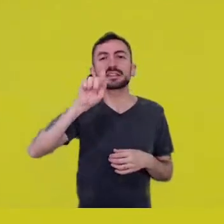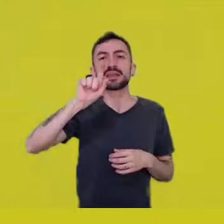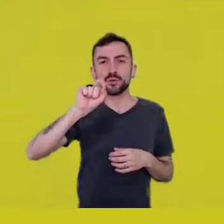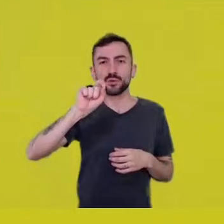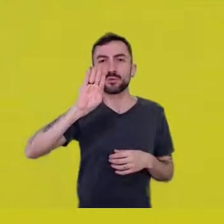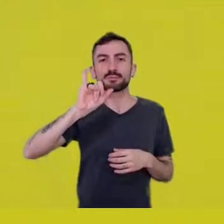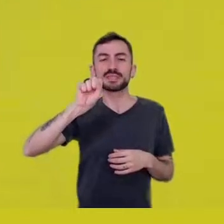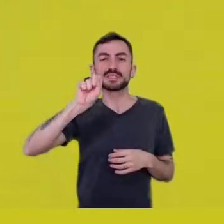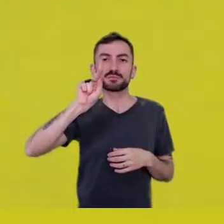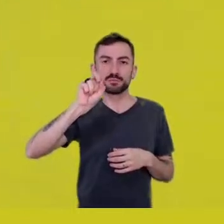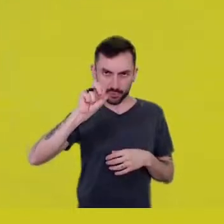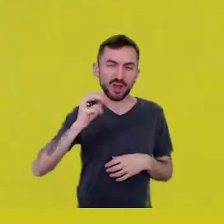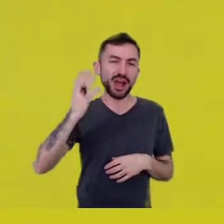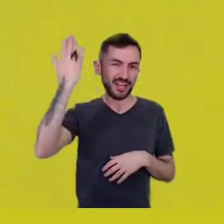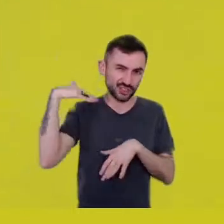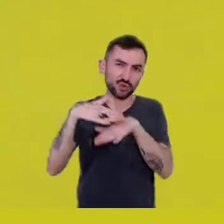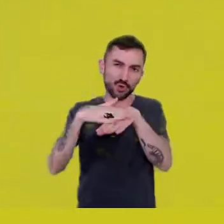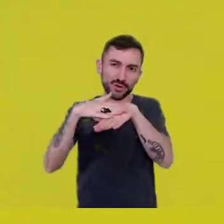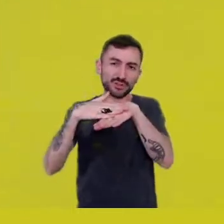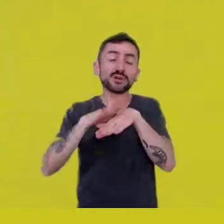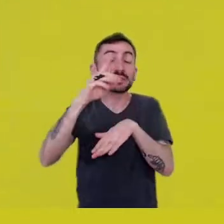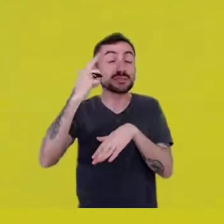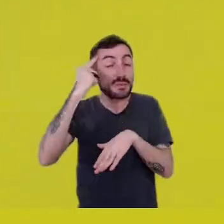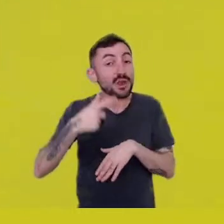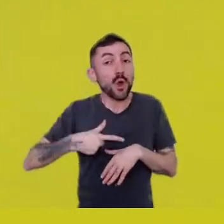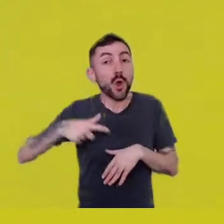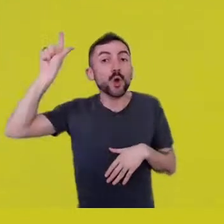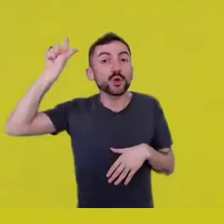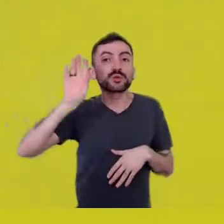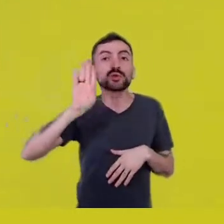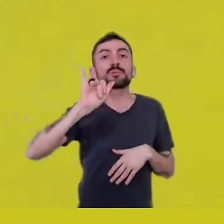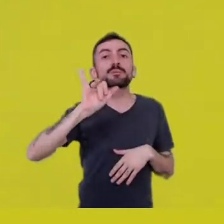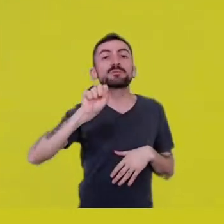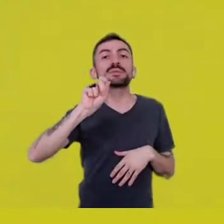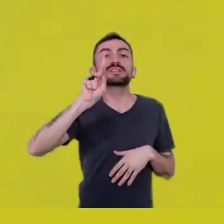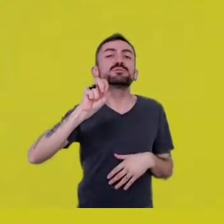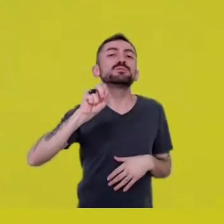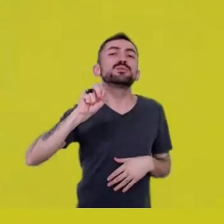I was thinking about another Bispo. I was thinking about...